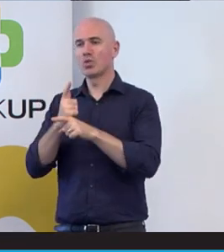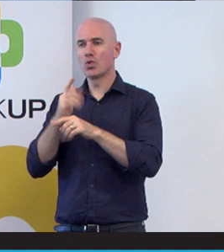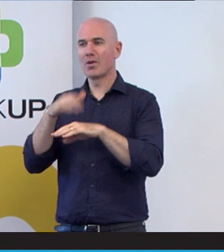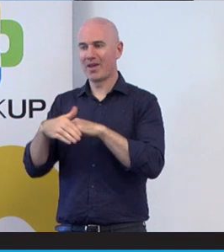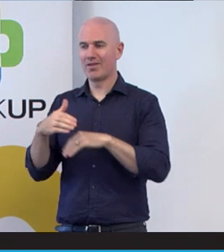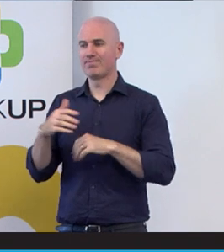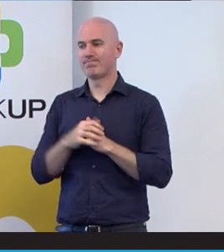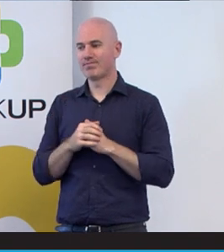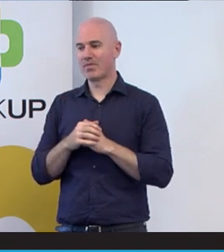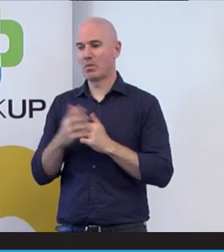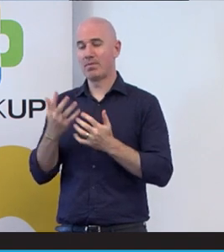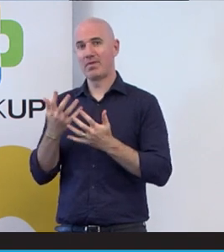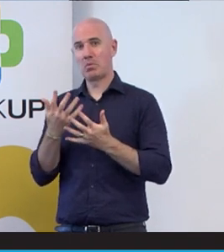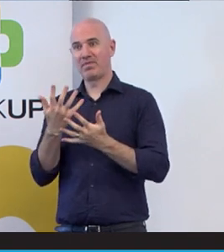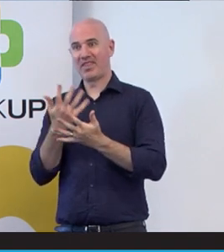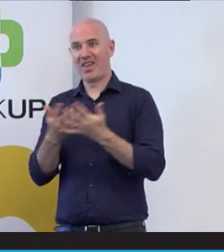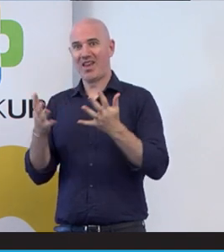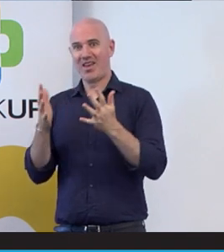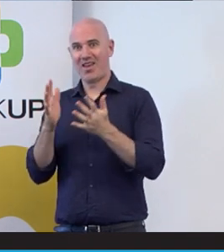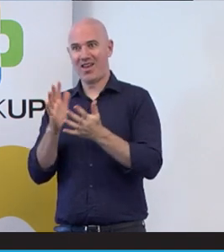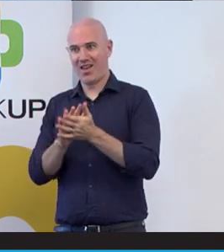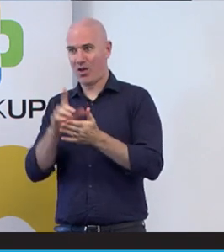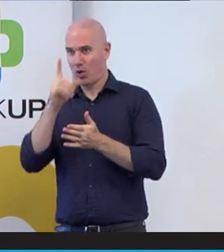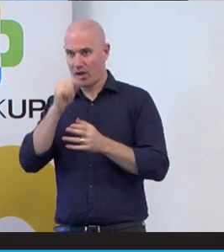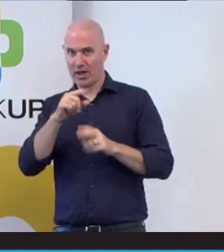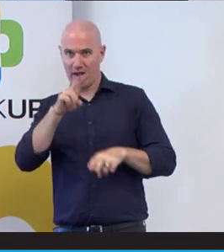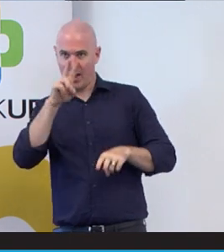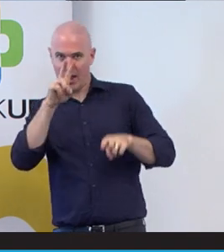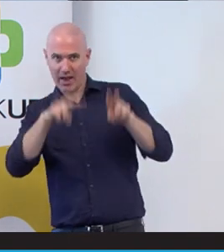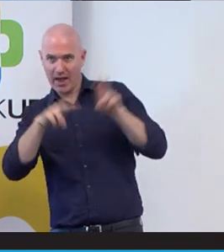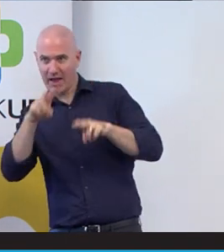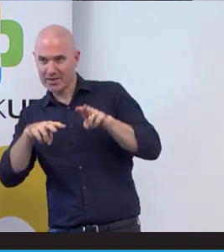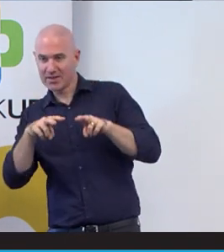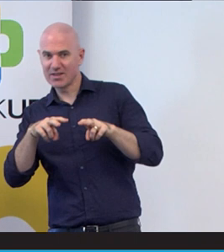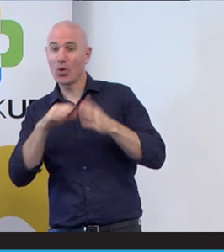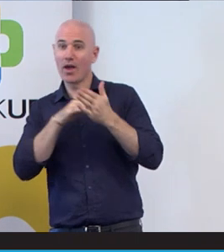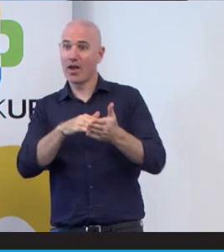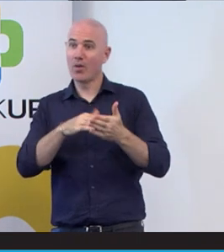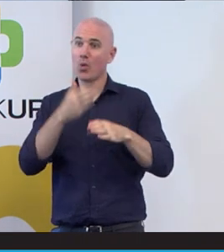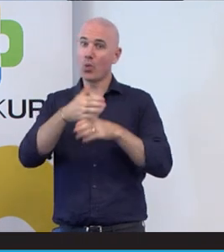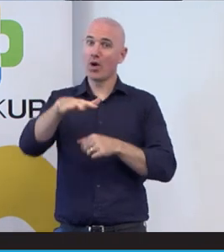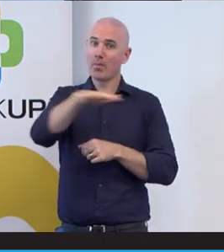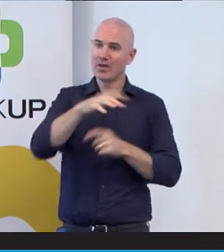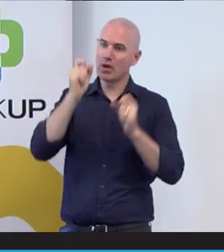get assessing workplaces to understand deaf people when come to communication?